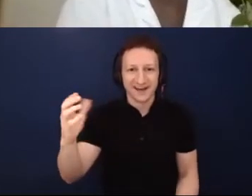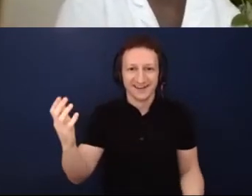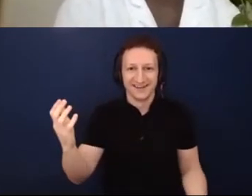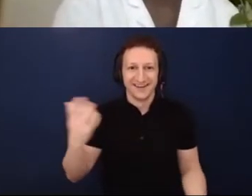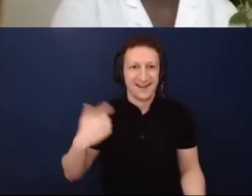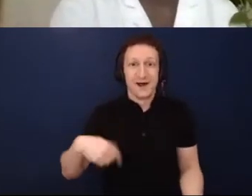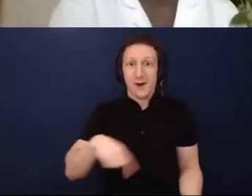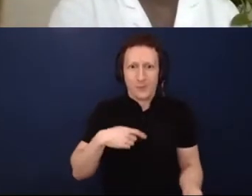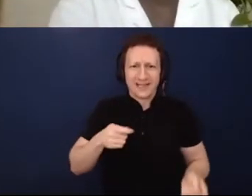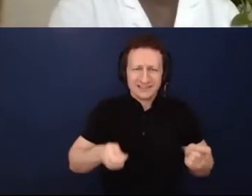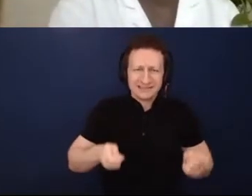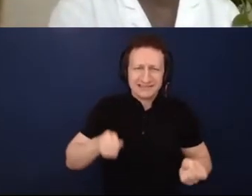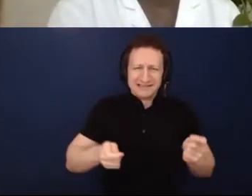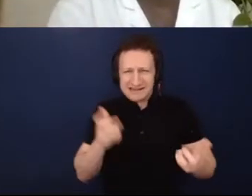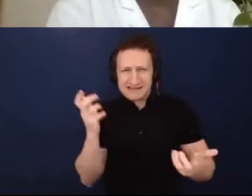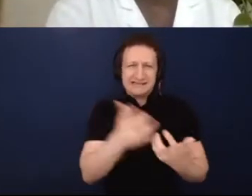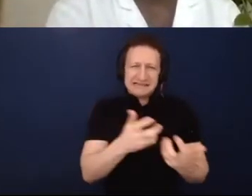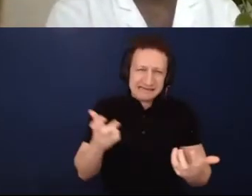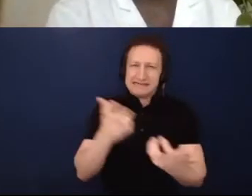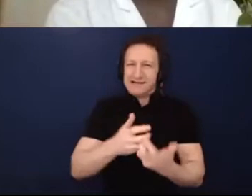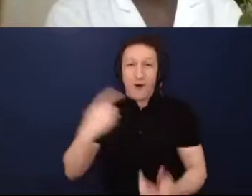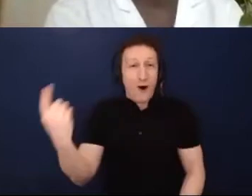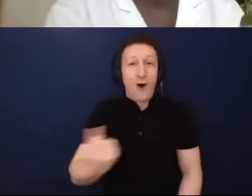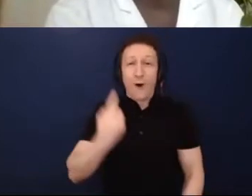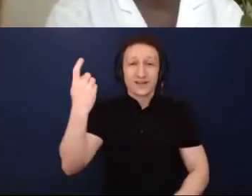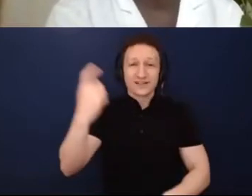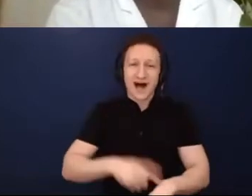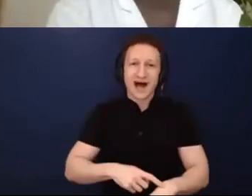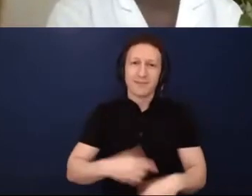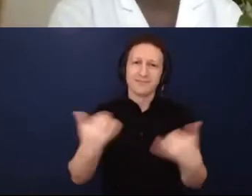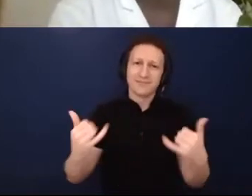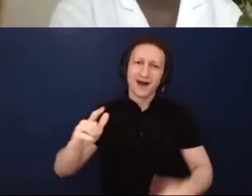we are also so tied to cultural organizations for producing our work?